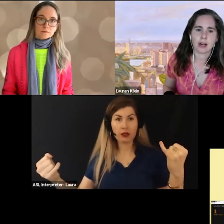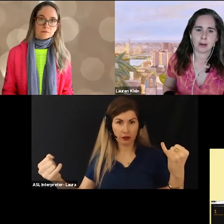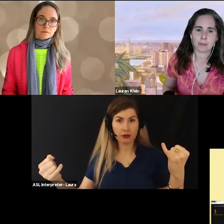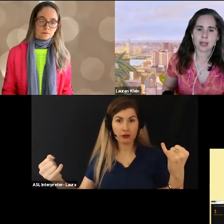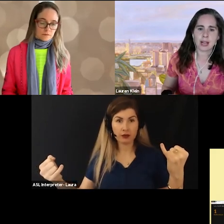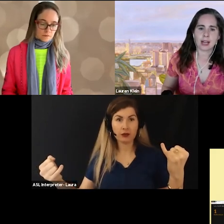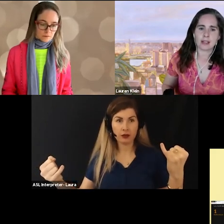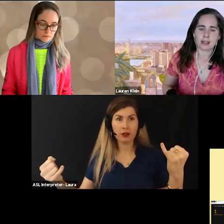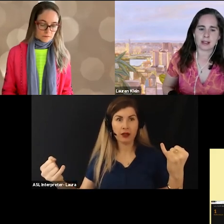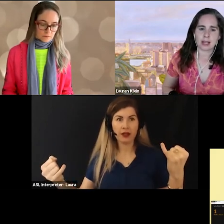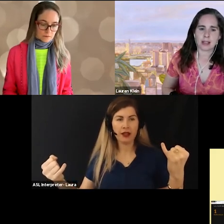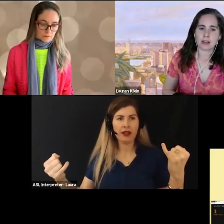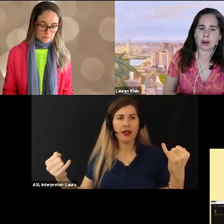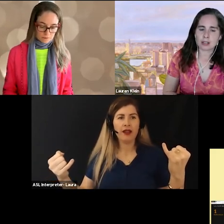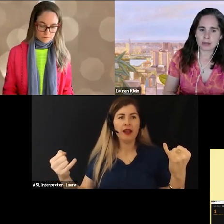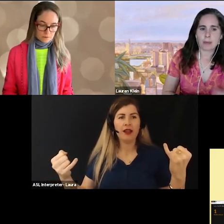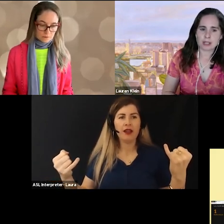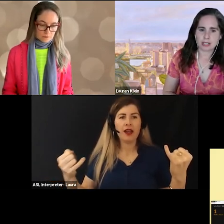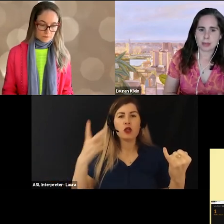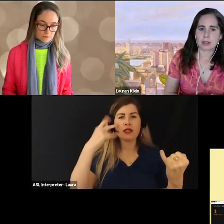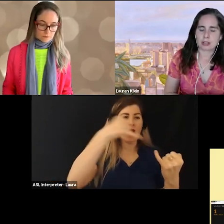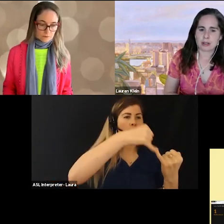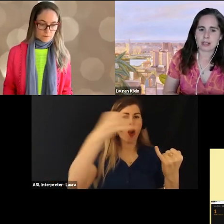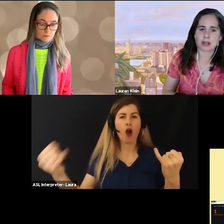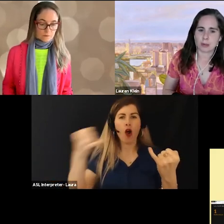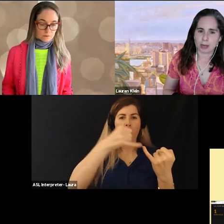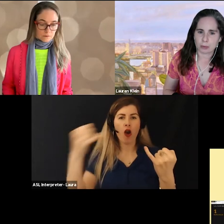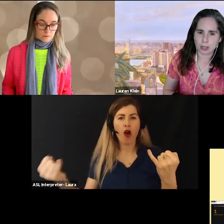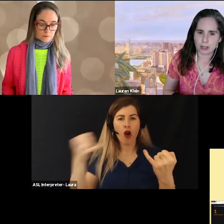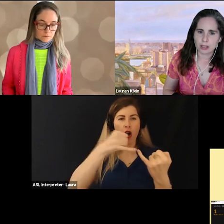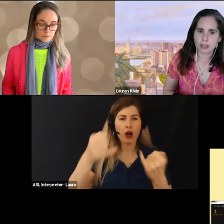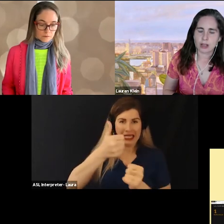And they the arcs represents a people are traced out one by one.